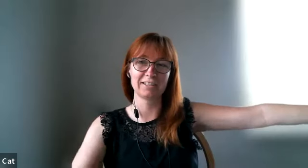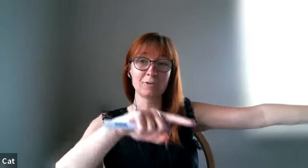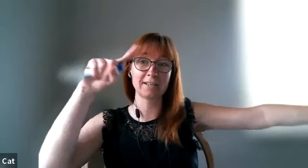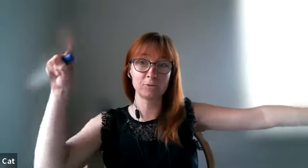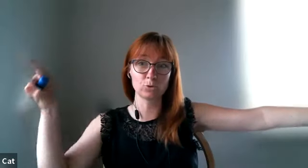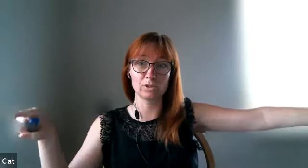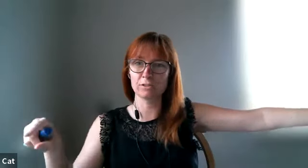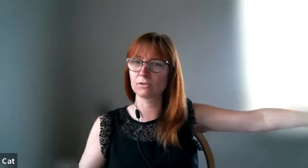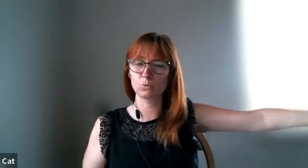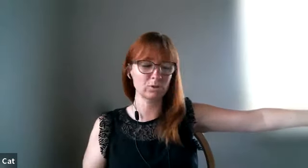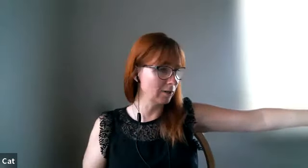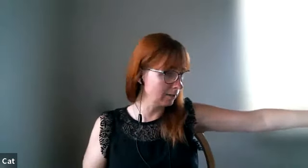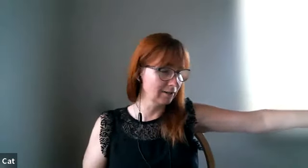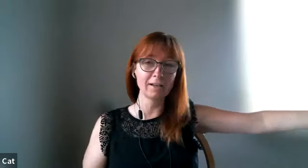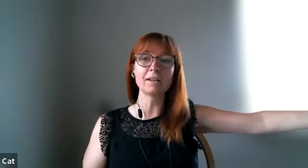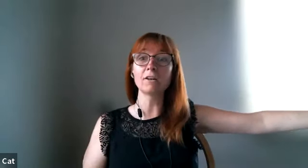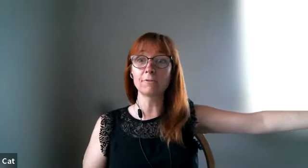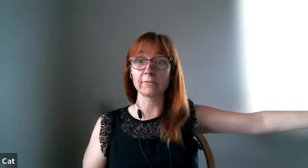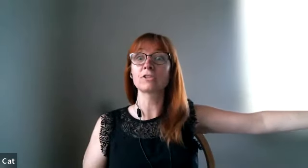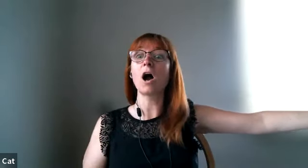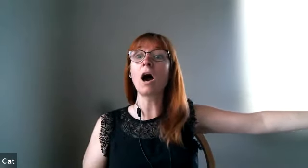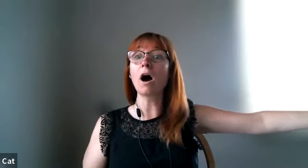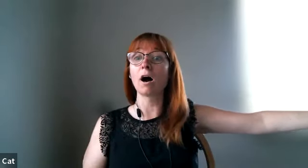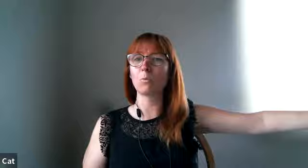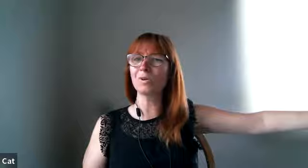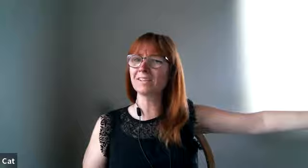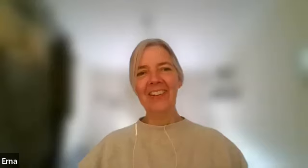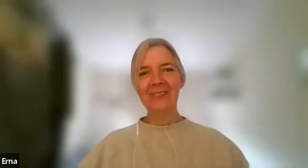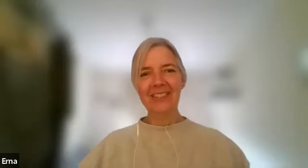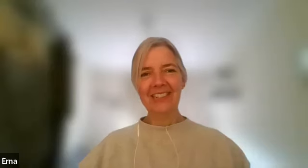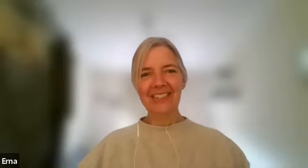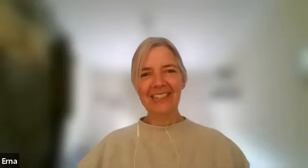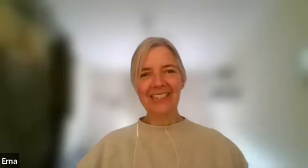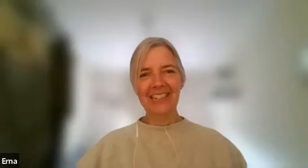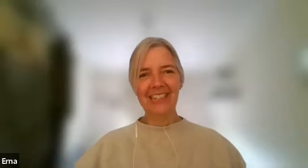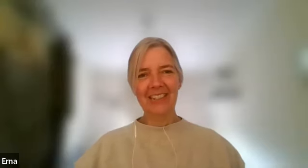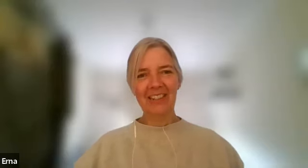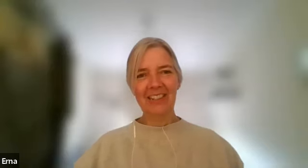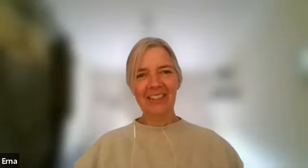now time to switch switch what love language ah what did i do last week did i even remember